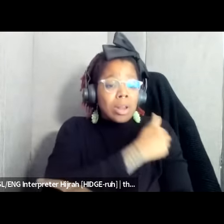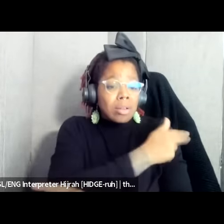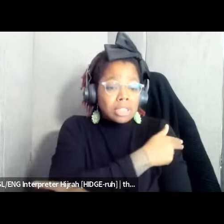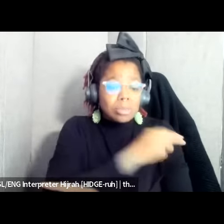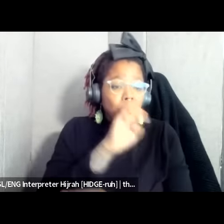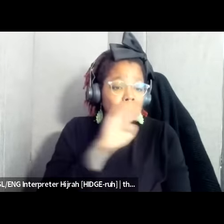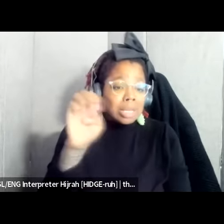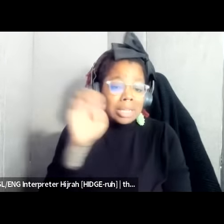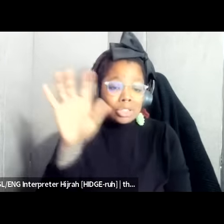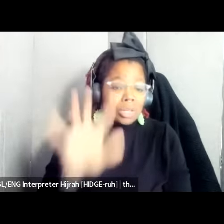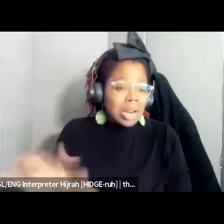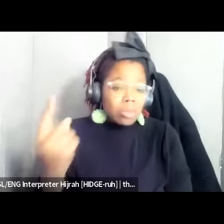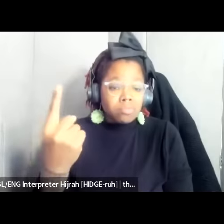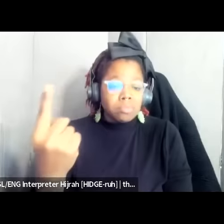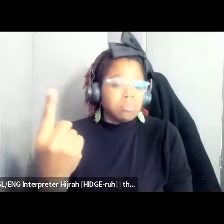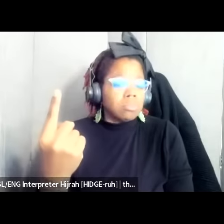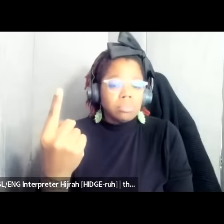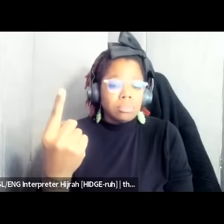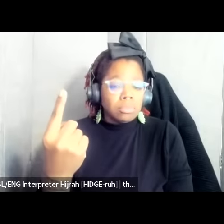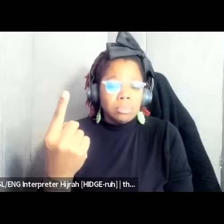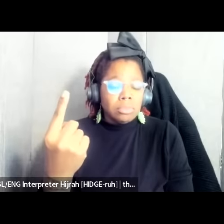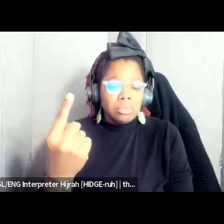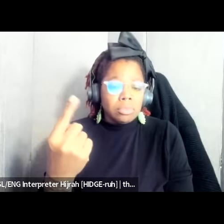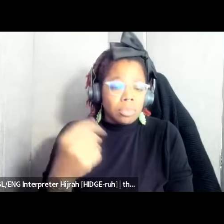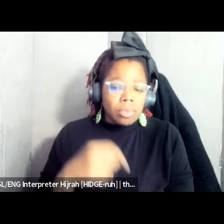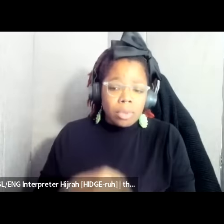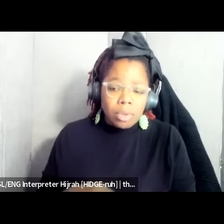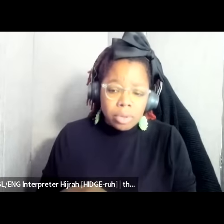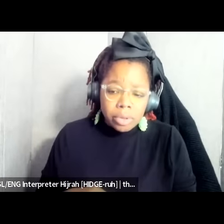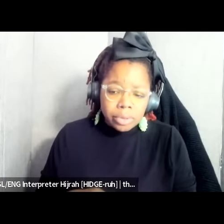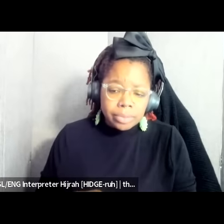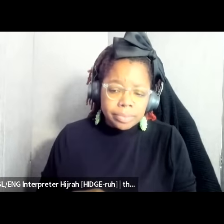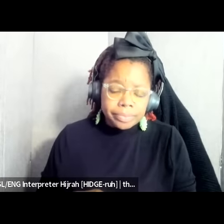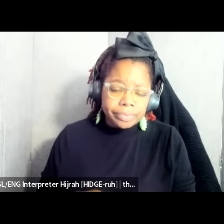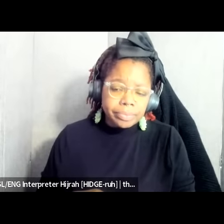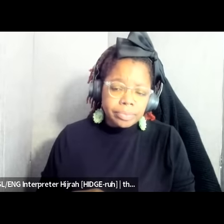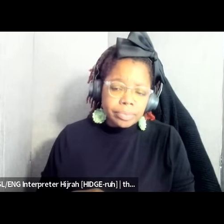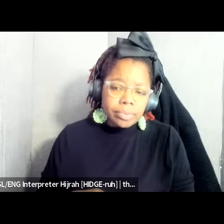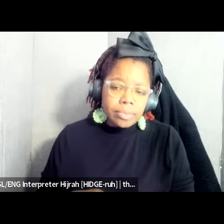These women who are raped in the east of the country, there's only one hospital for over 10 million women raped in the east of the country. With Nobel Peace Prize winner Dr. Mukwege, his Panzi hospital in the east of the country is the only hospital that treats rape victims. It's the only hospital in eastern Congo.